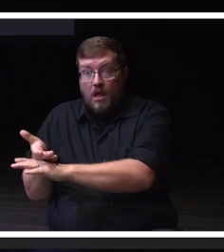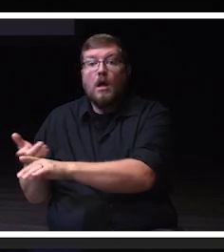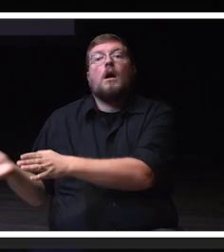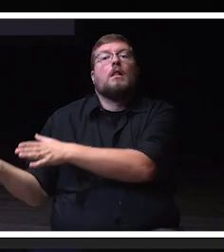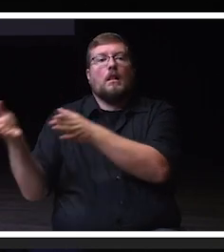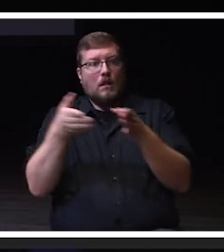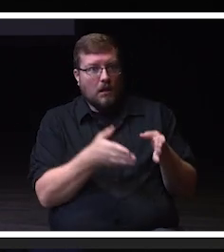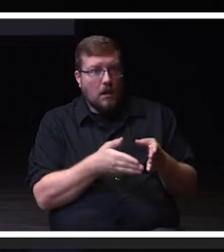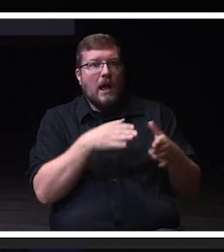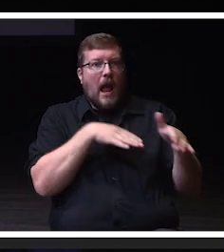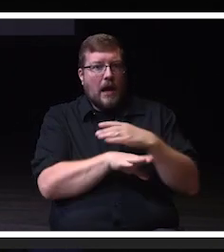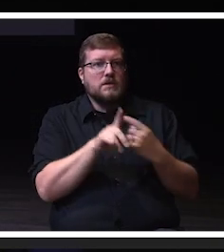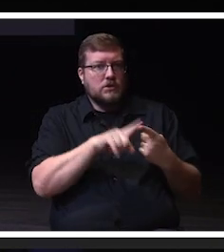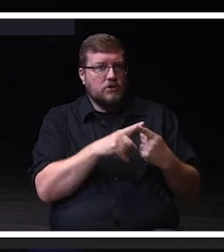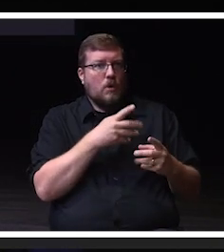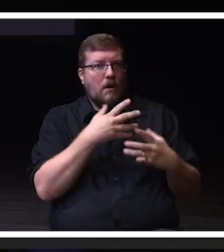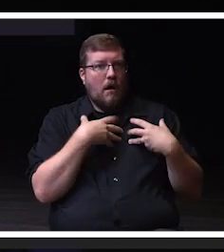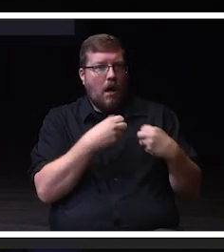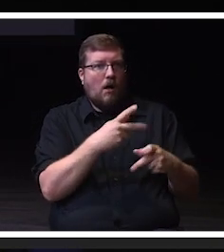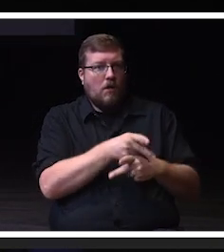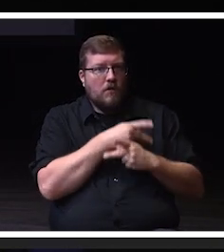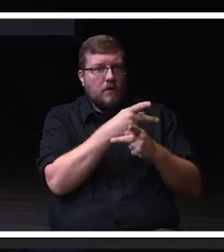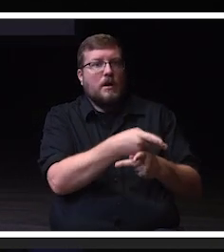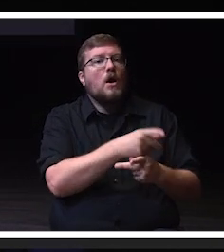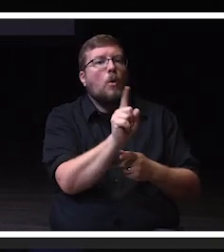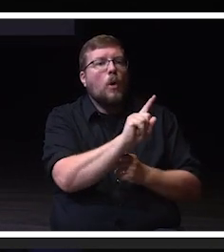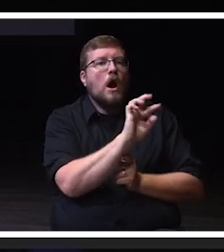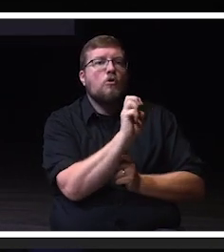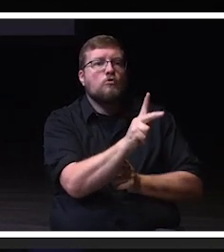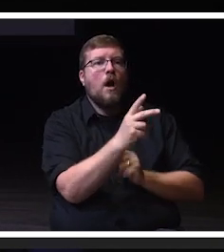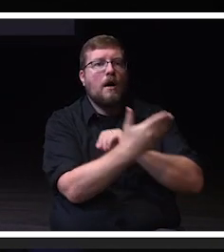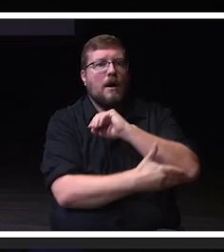to health care degrees in Rock County and for the Warhawk family.